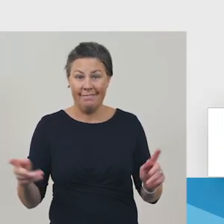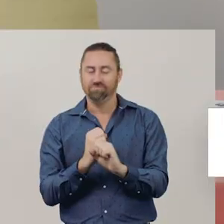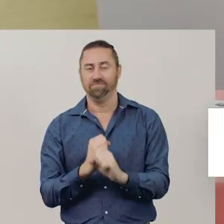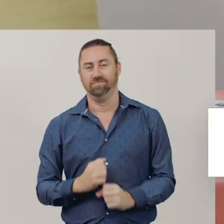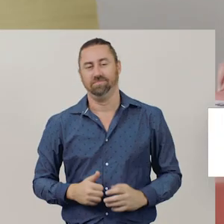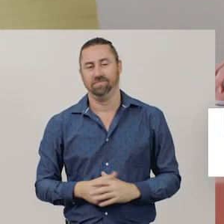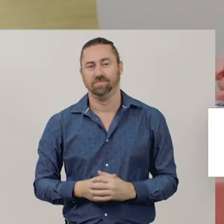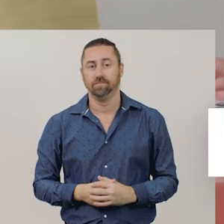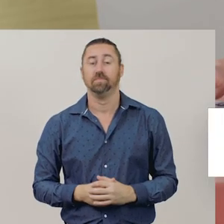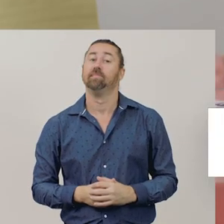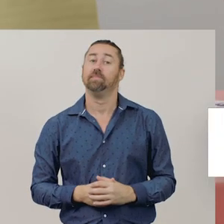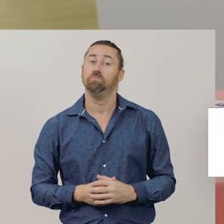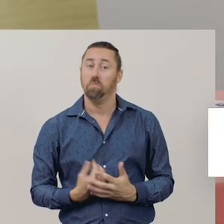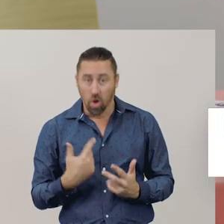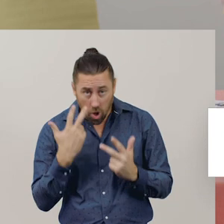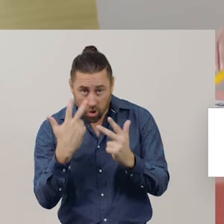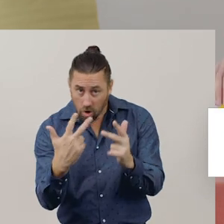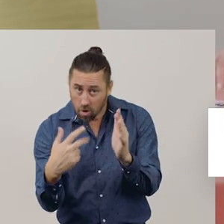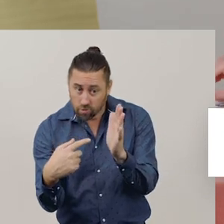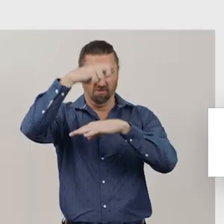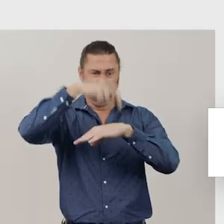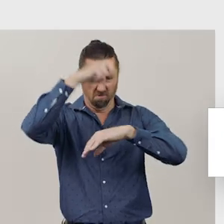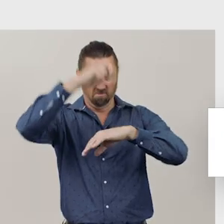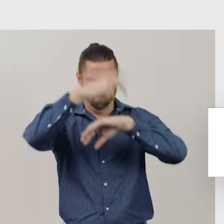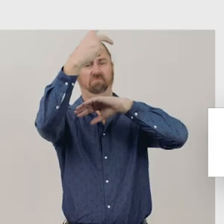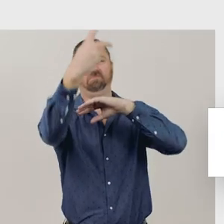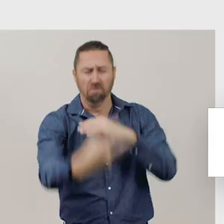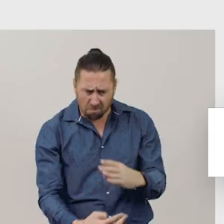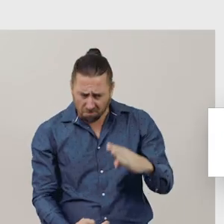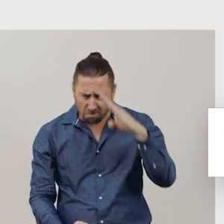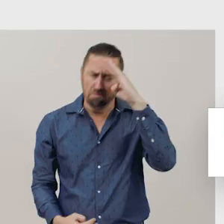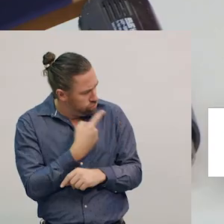looking at different strategies to solve subtraction problems in Maths,